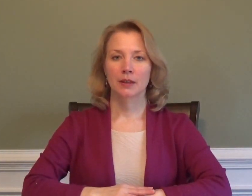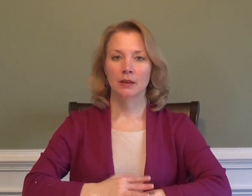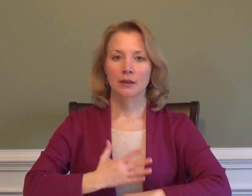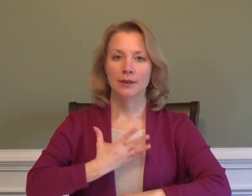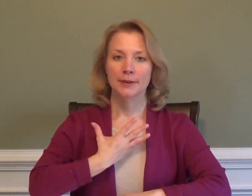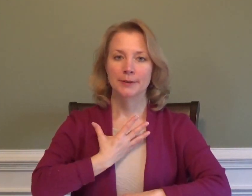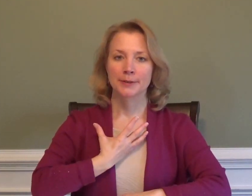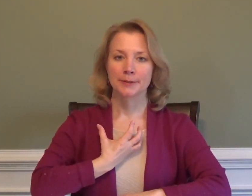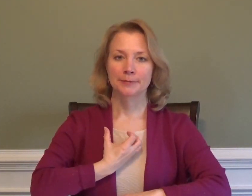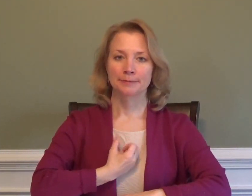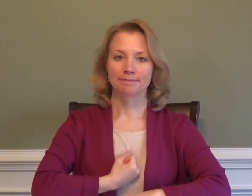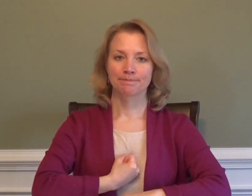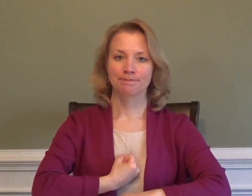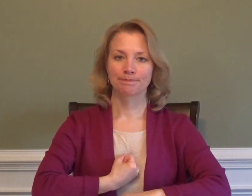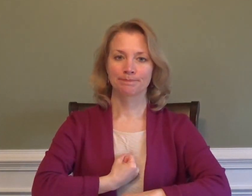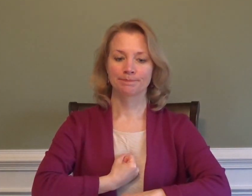SQUEEZE-CHEST